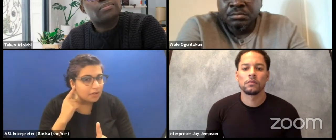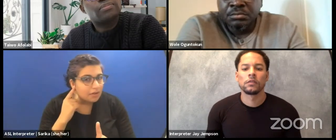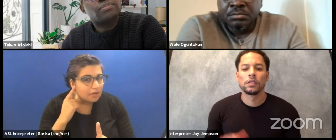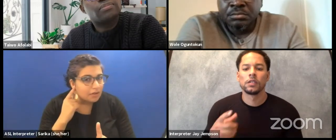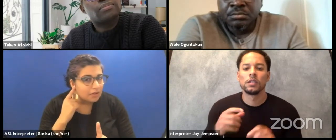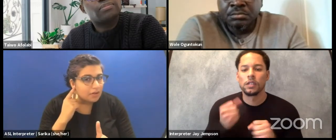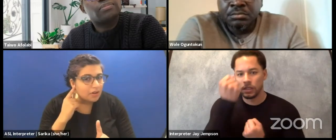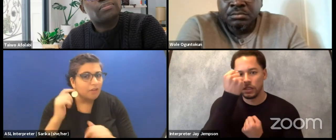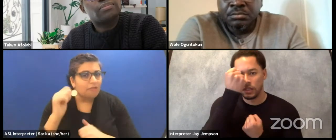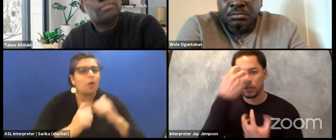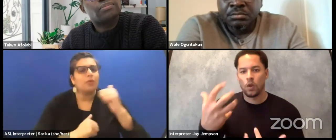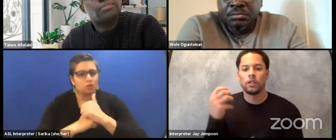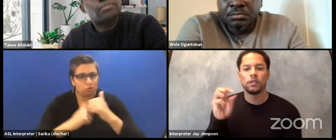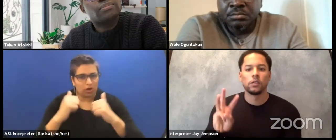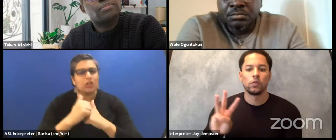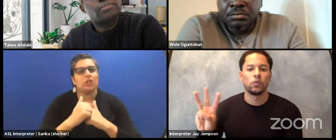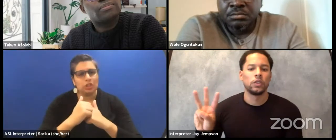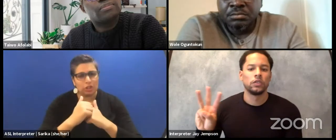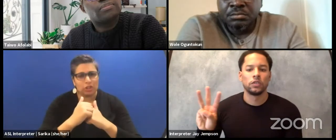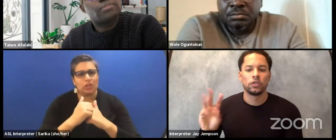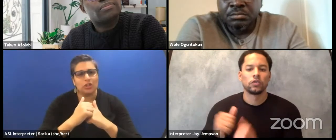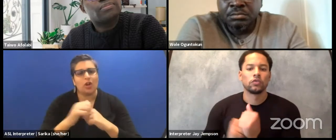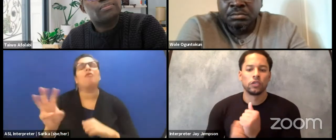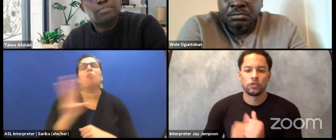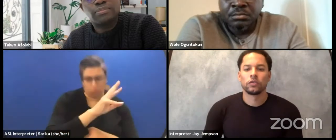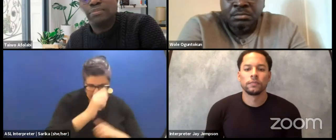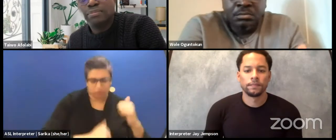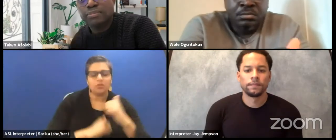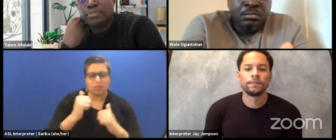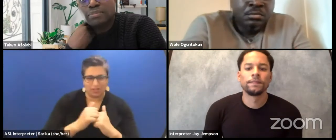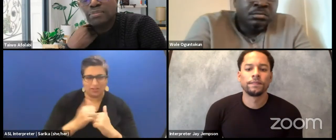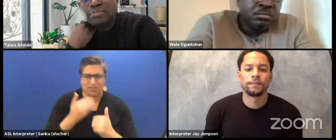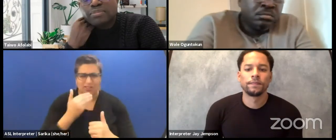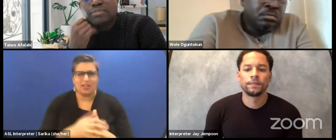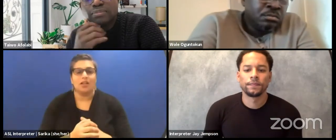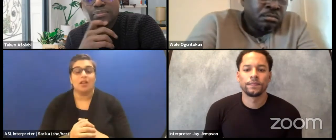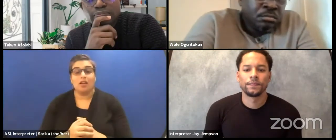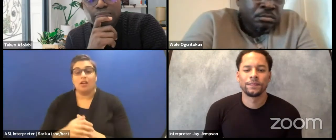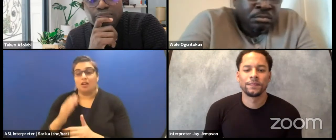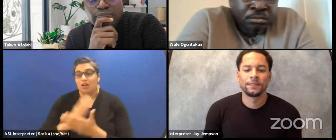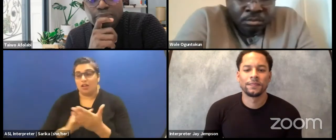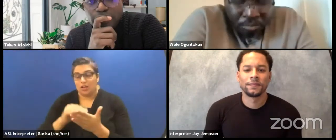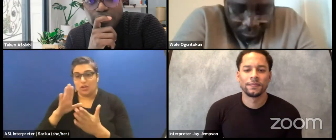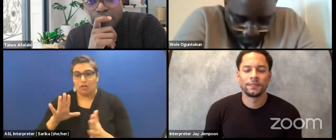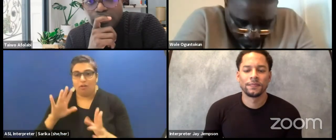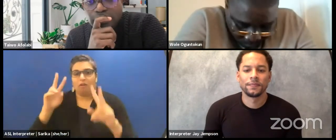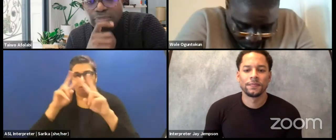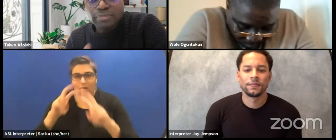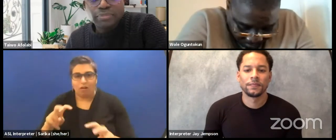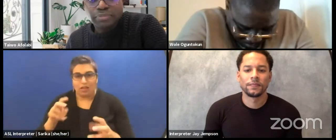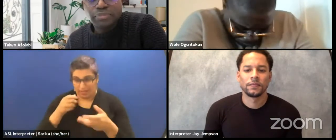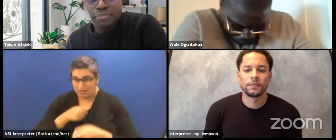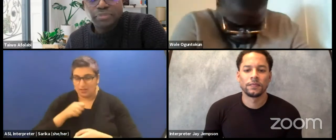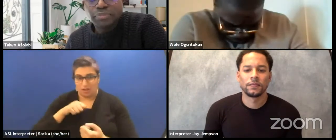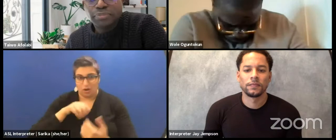and that some of our students who go into universities are taught that this is the structure of a play,